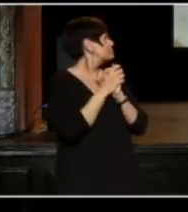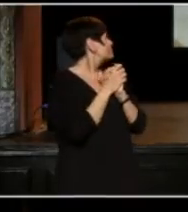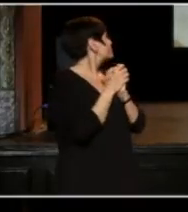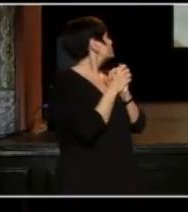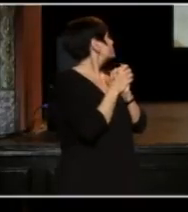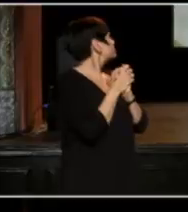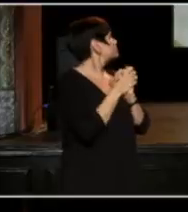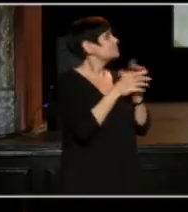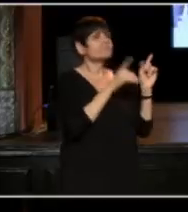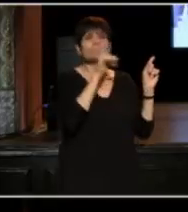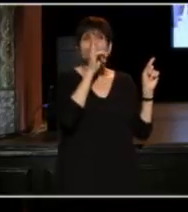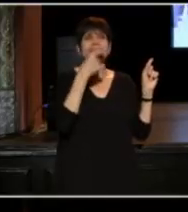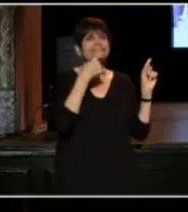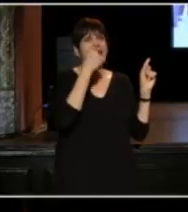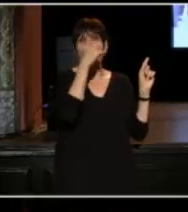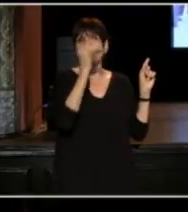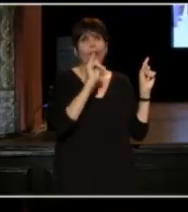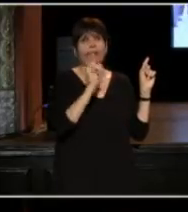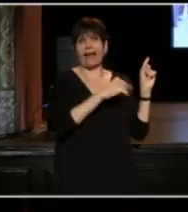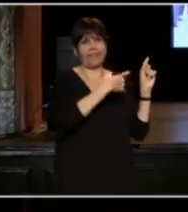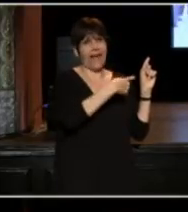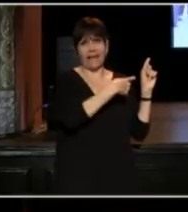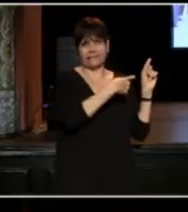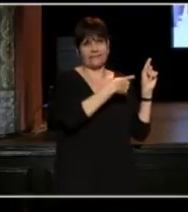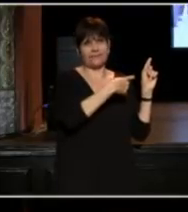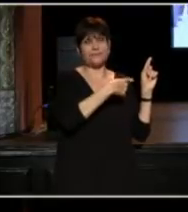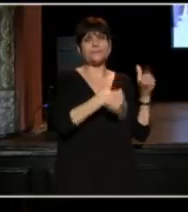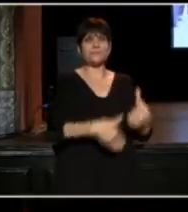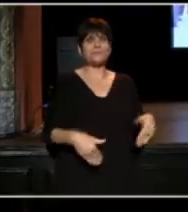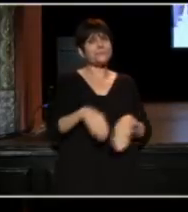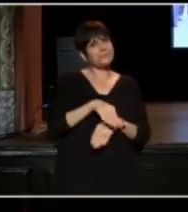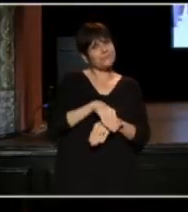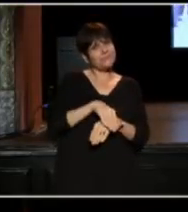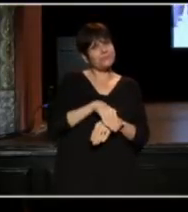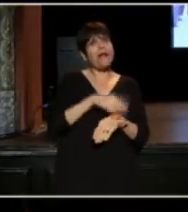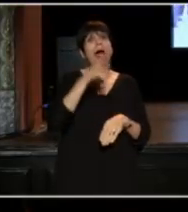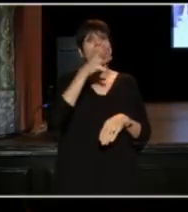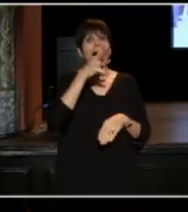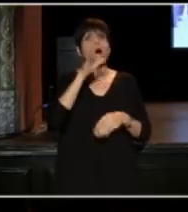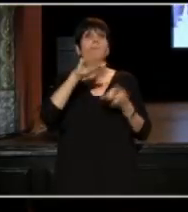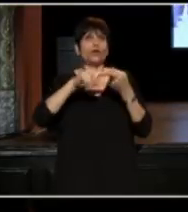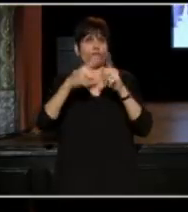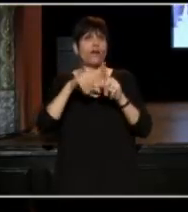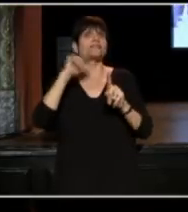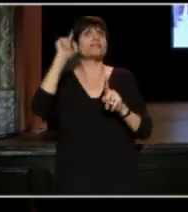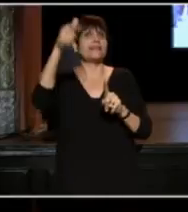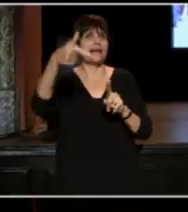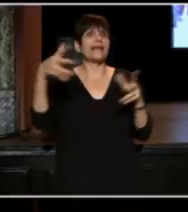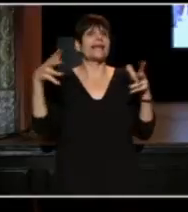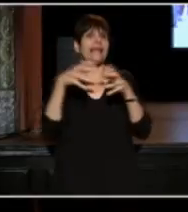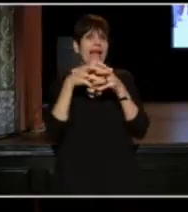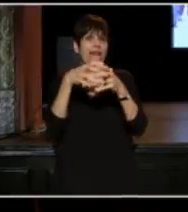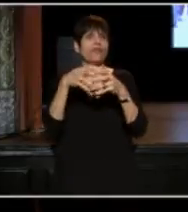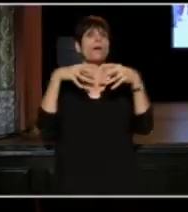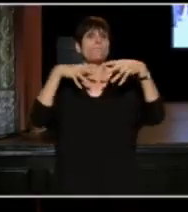She didn't stay looking like that, this is my mom and her friends gathered, marching south